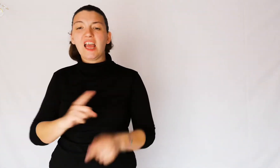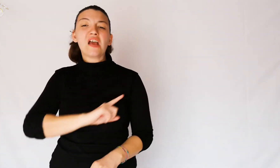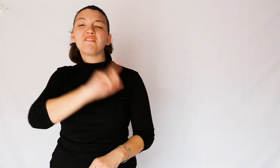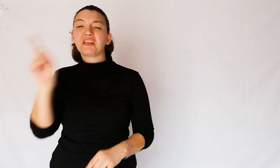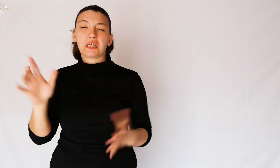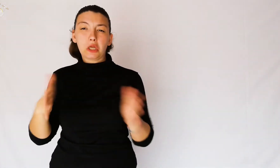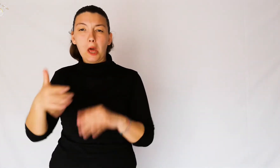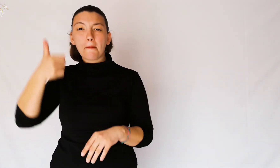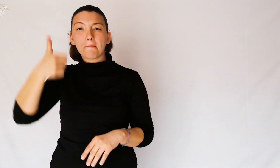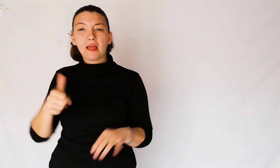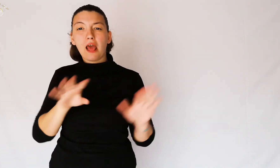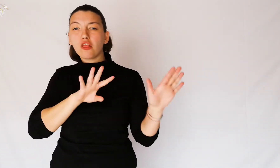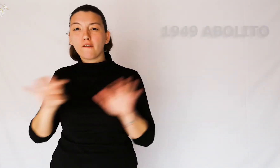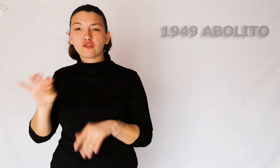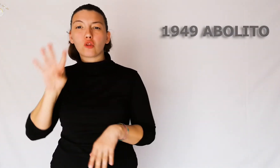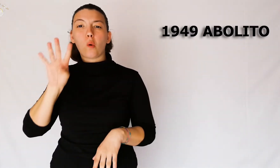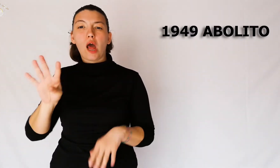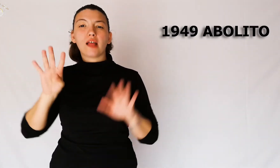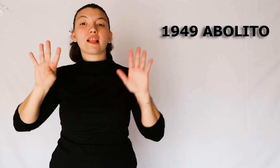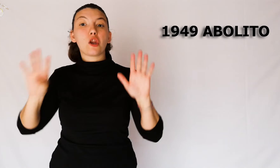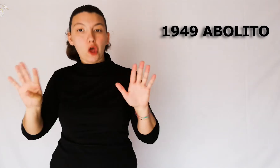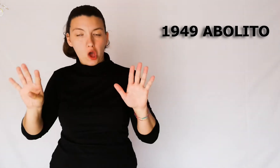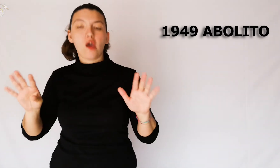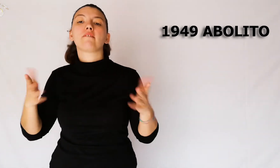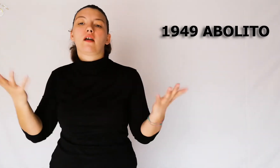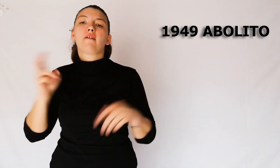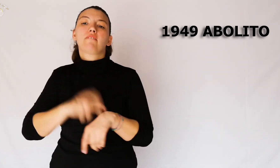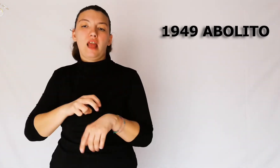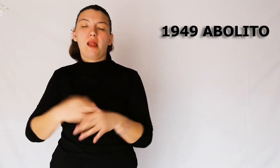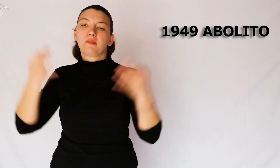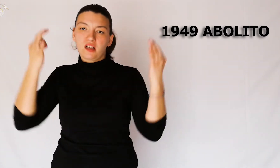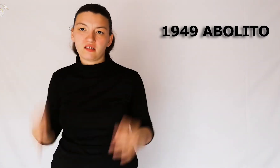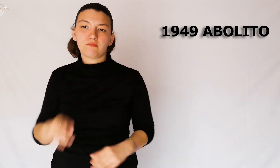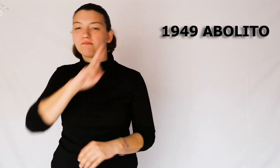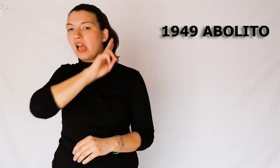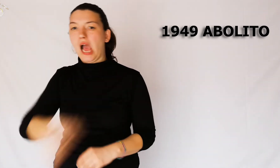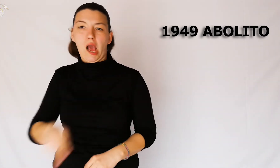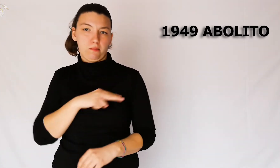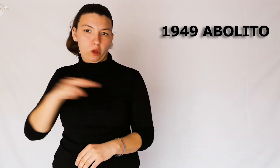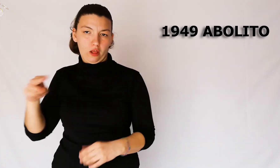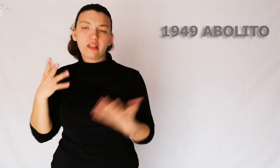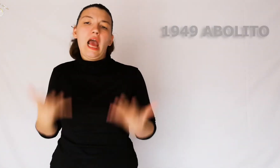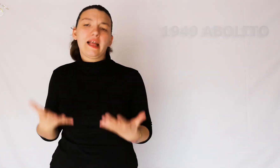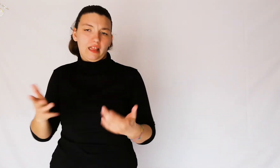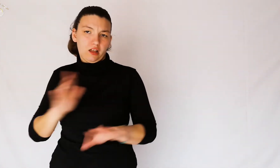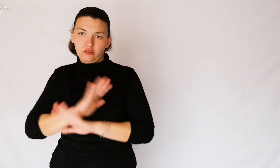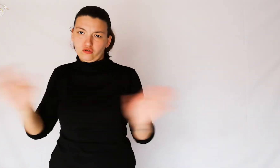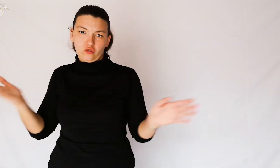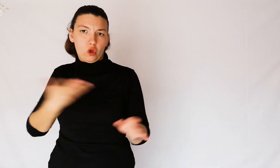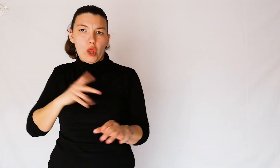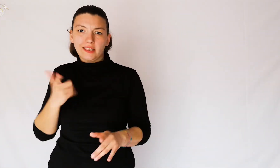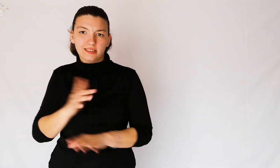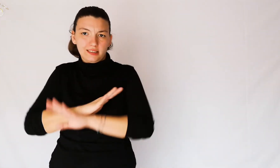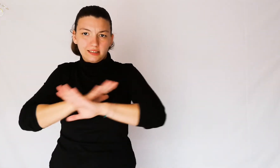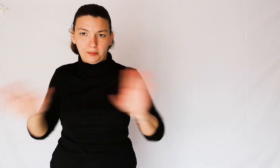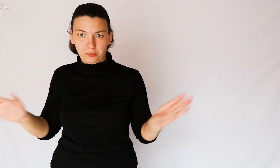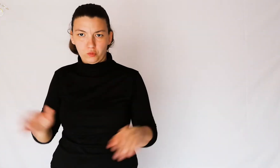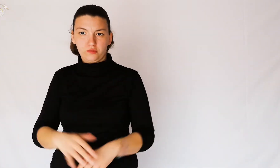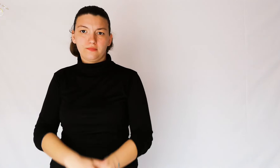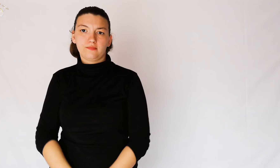until 1949 with the definitive abolition. Now it's not done anymore.